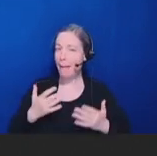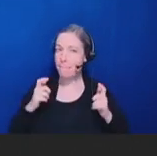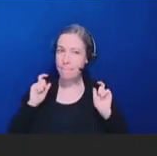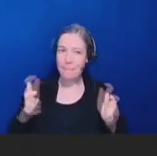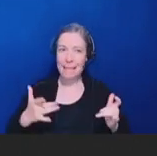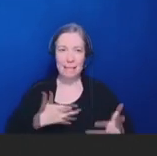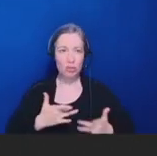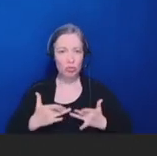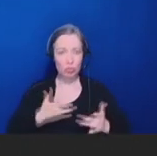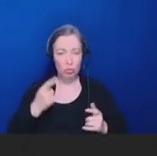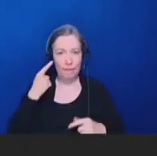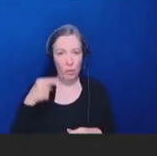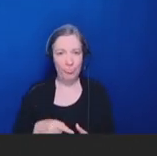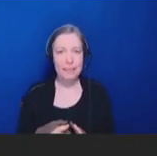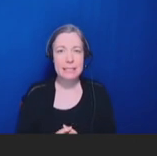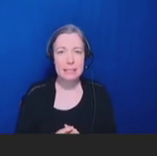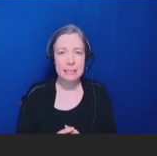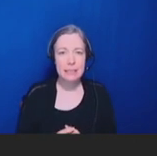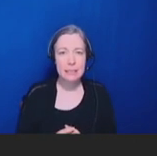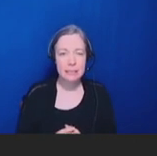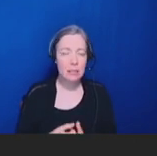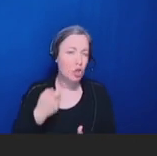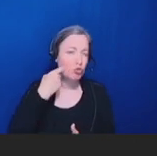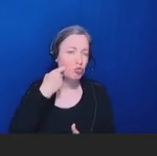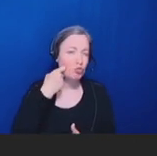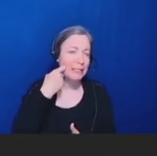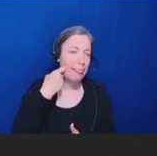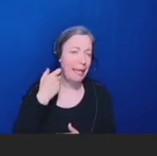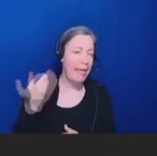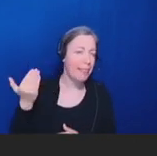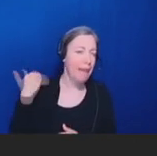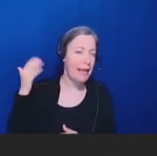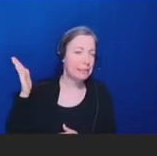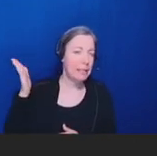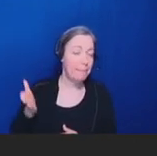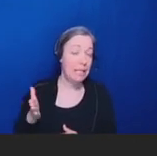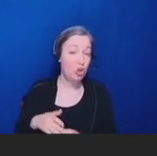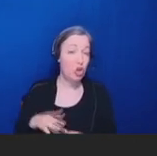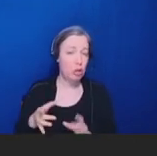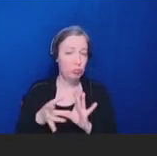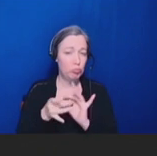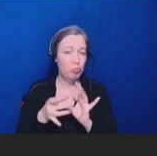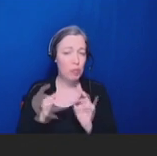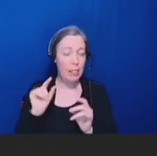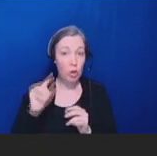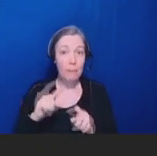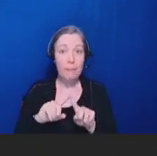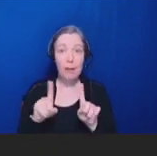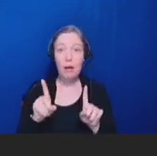in the final bit by the previous speaker, was that some of the fatigue and blowback